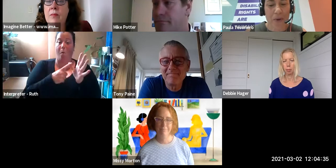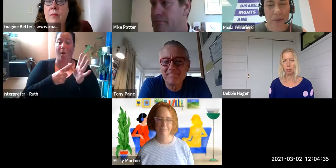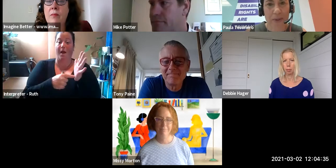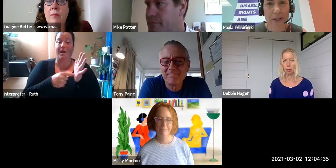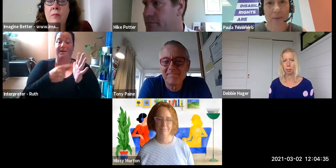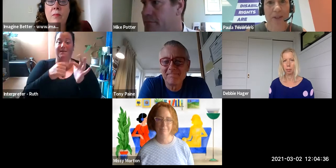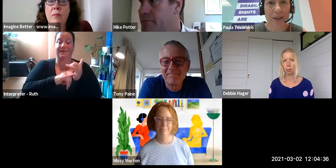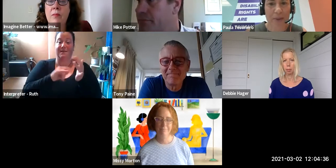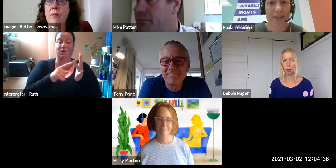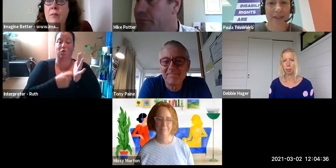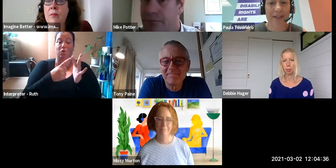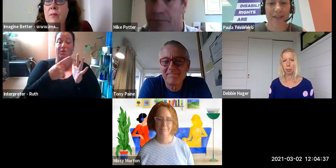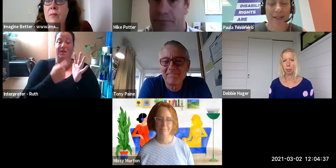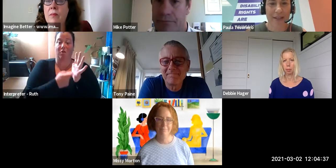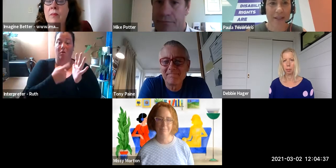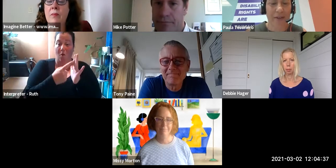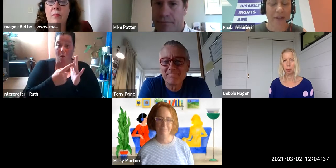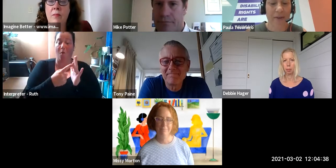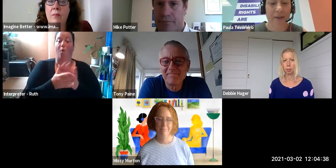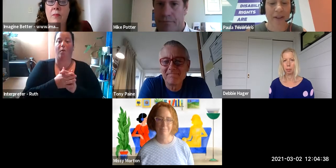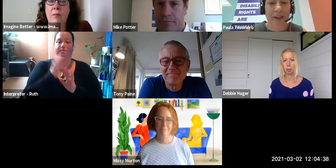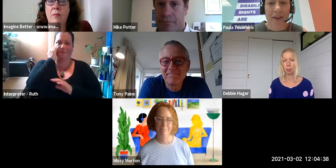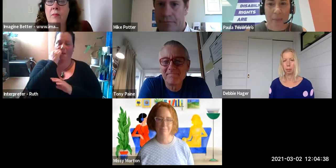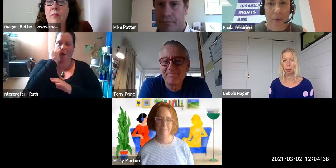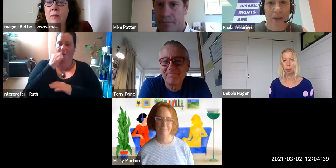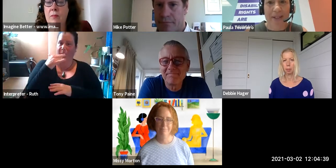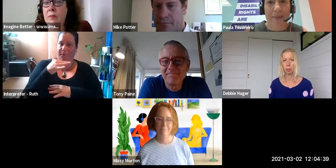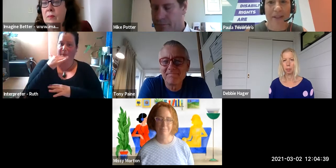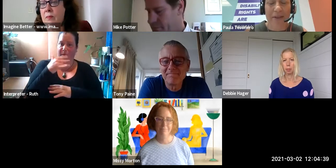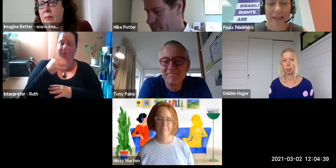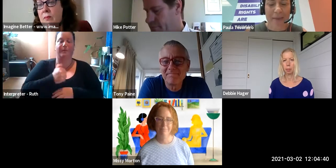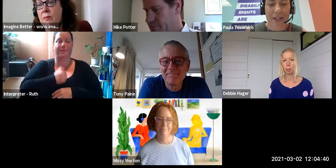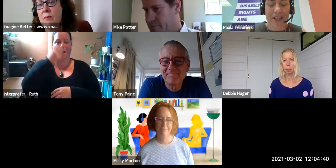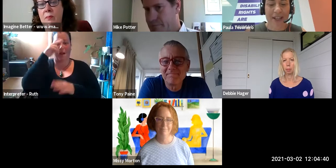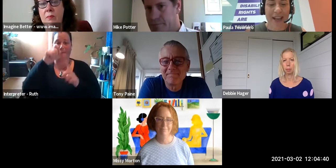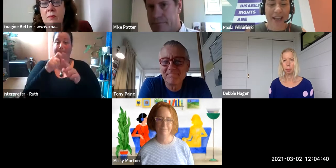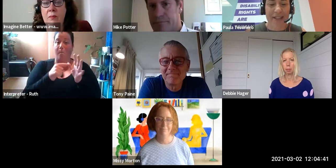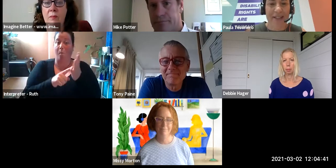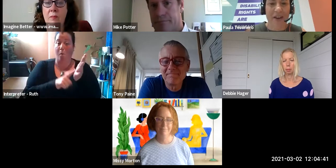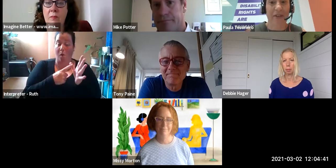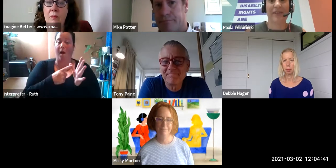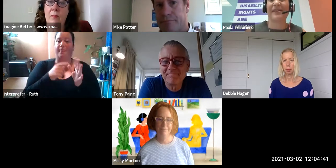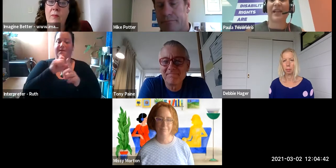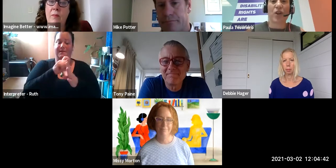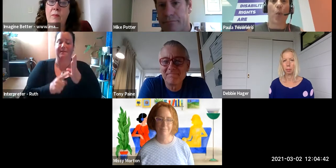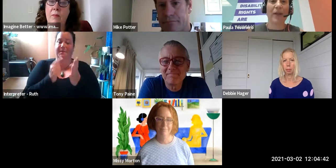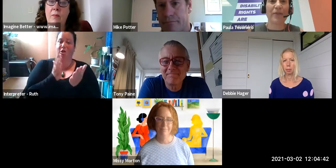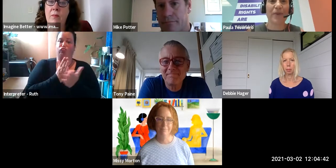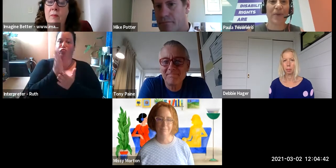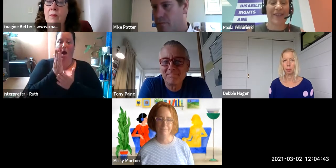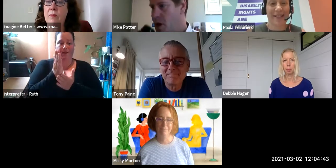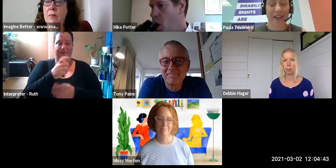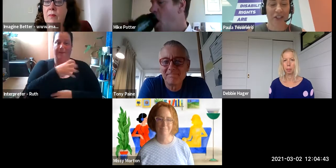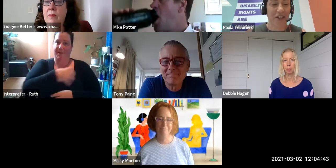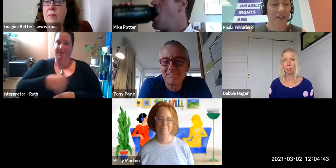I'm Paula, The Disability Rights Commissioner and I think this is such a wonderful discussion